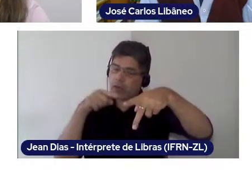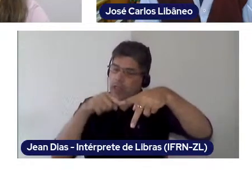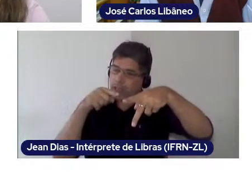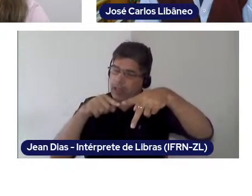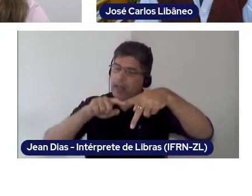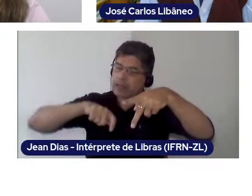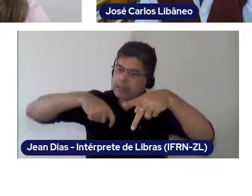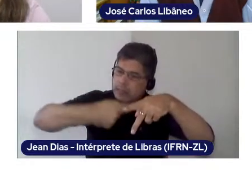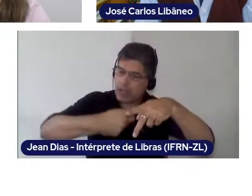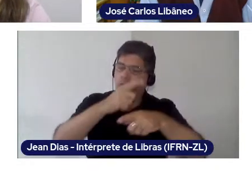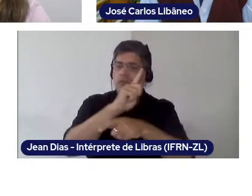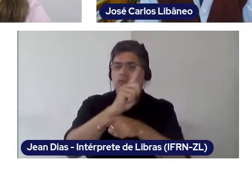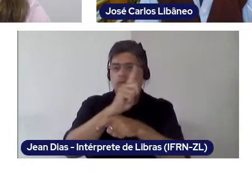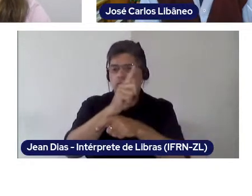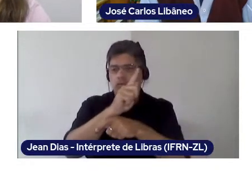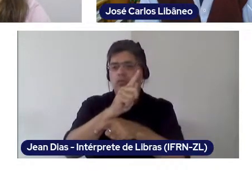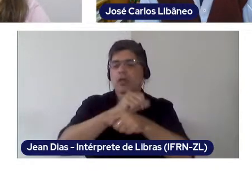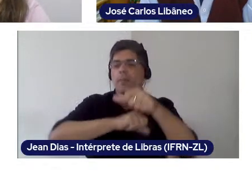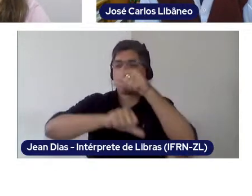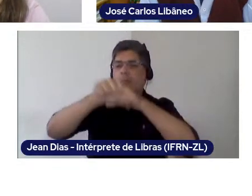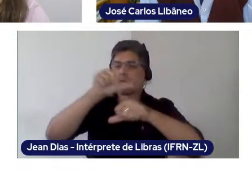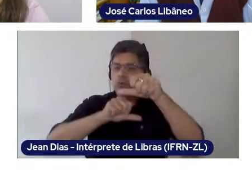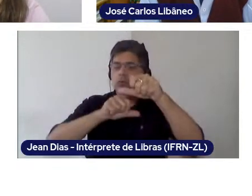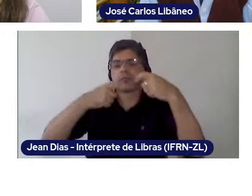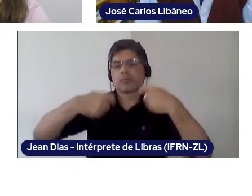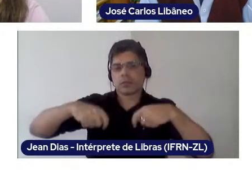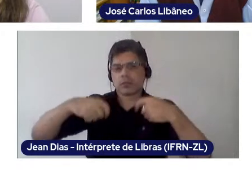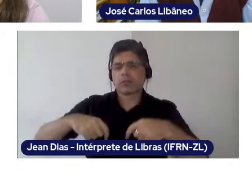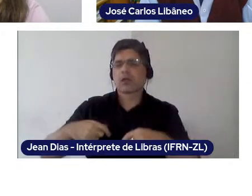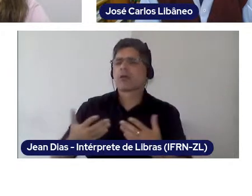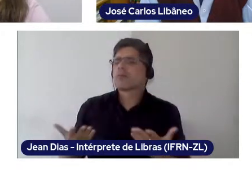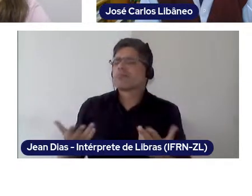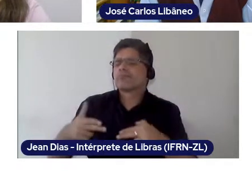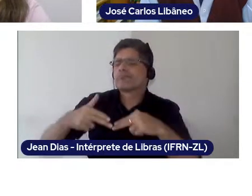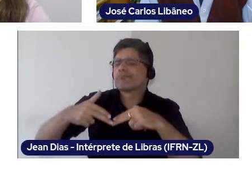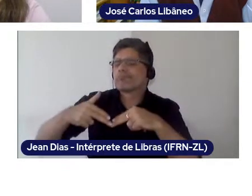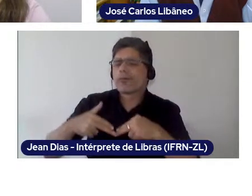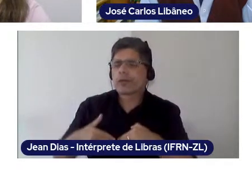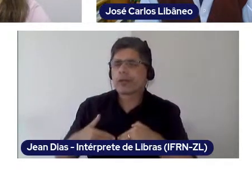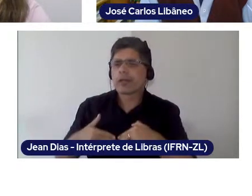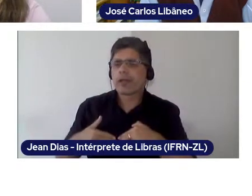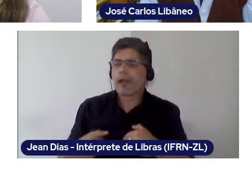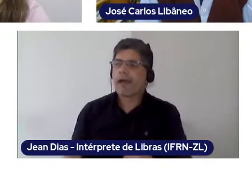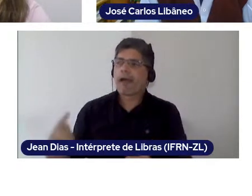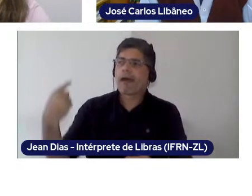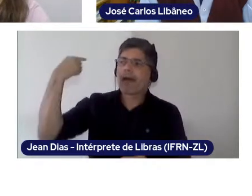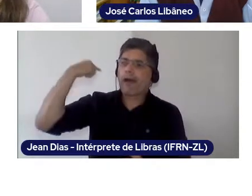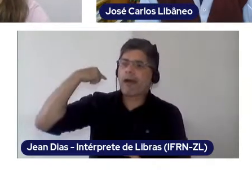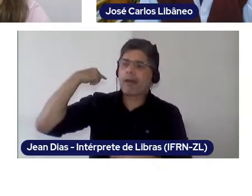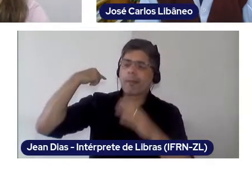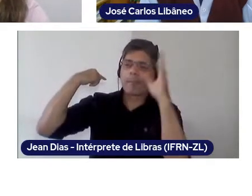And I will elaborate on why: Brazil is a country that has never had an Education Minister, being male or female,